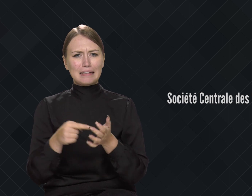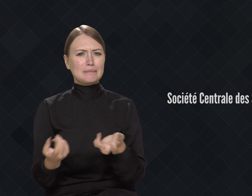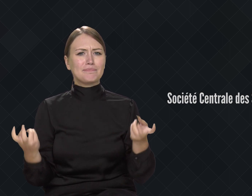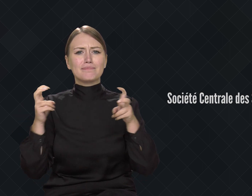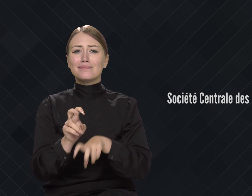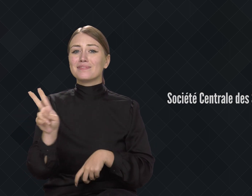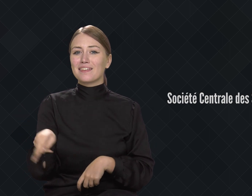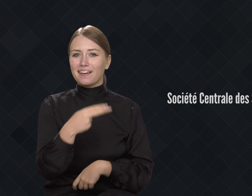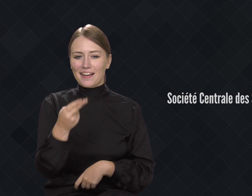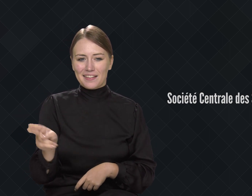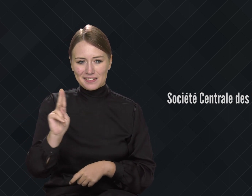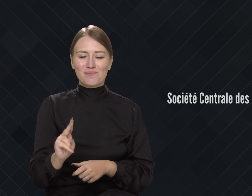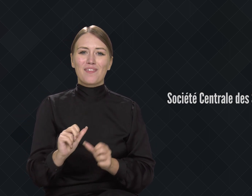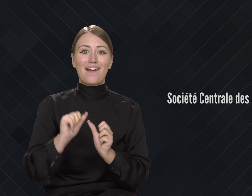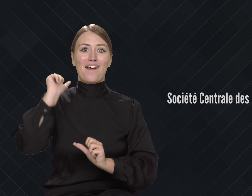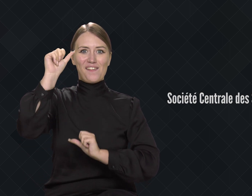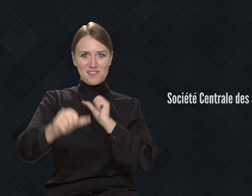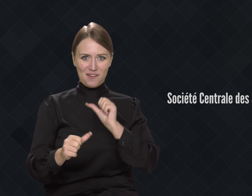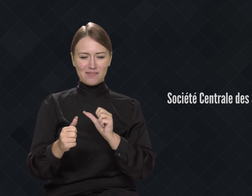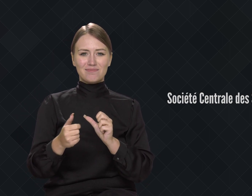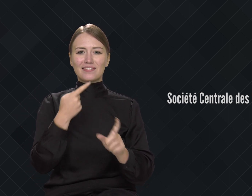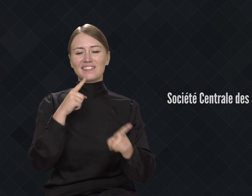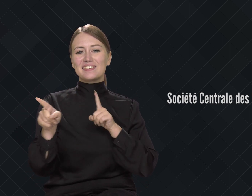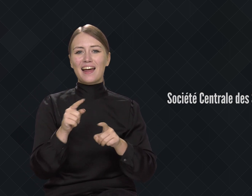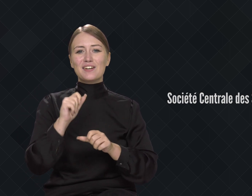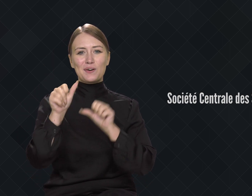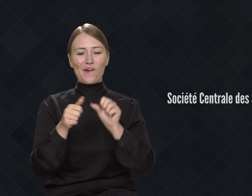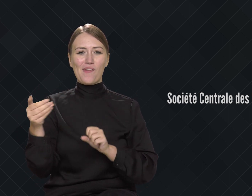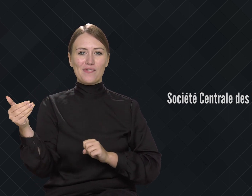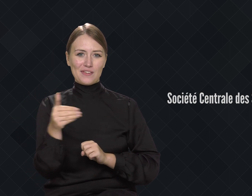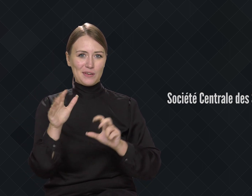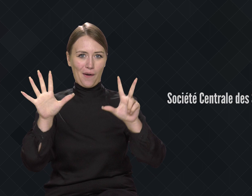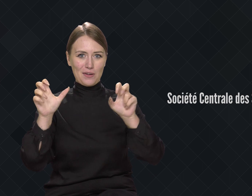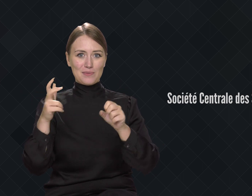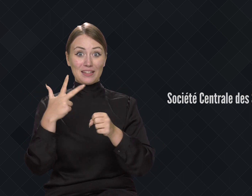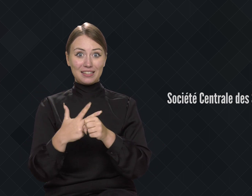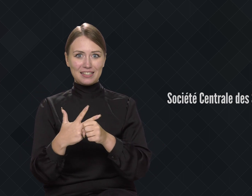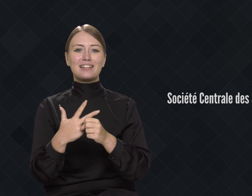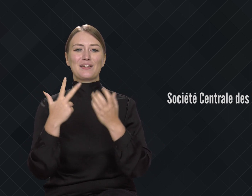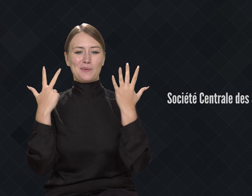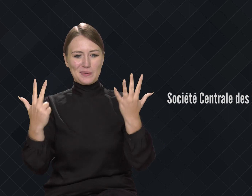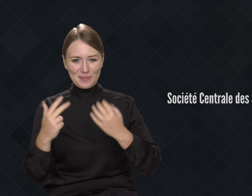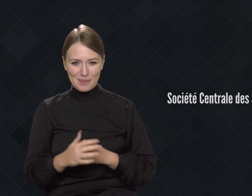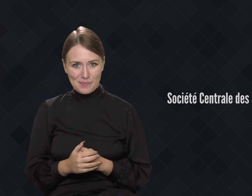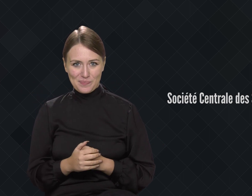It was founded the following year.